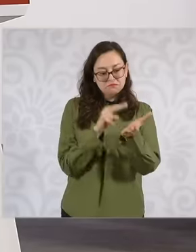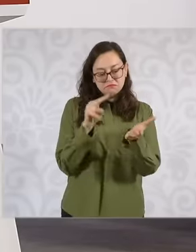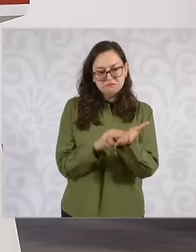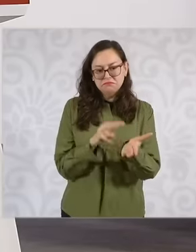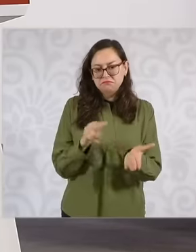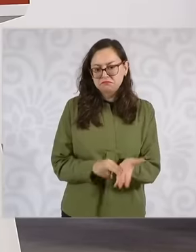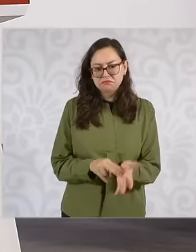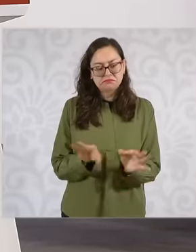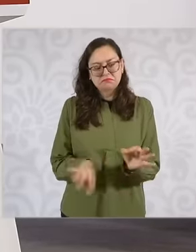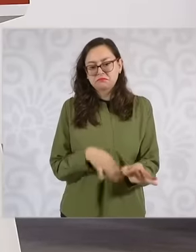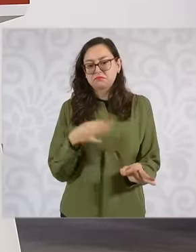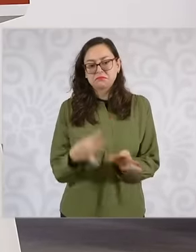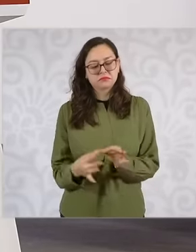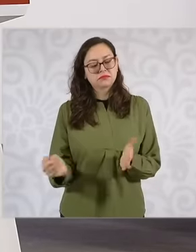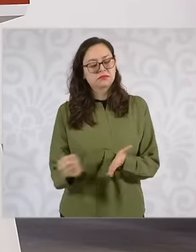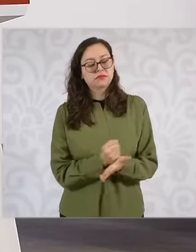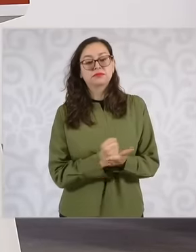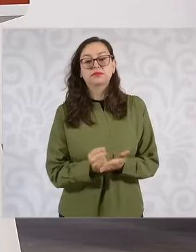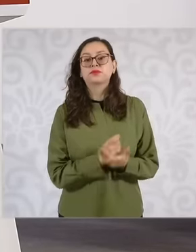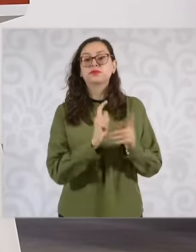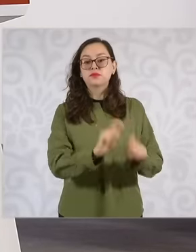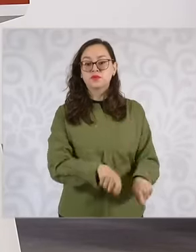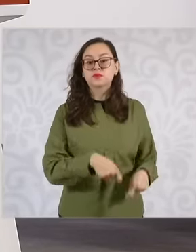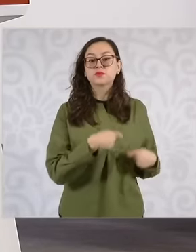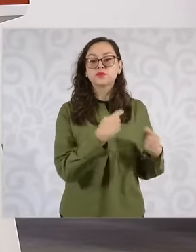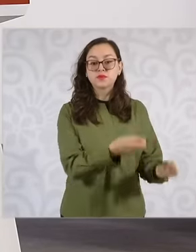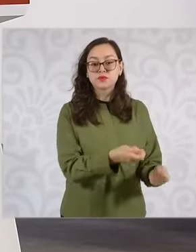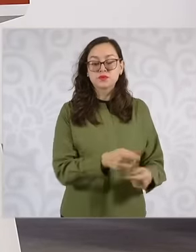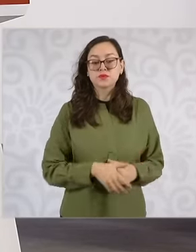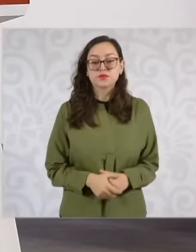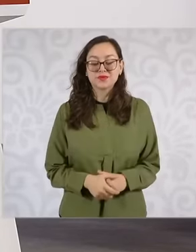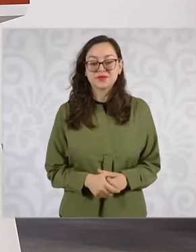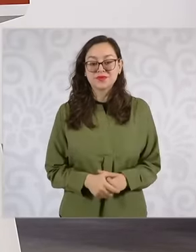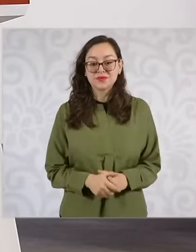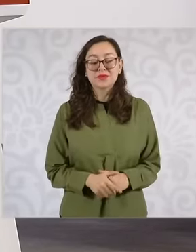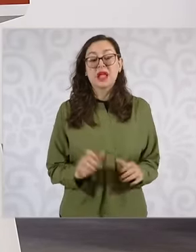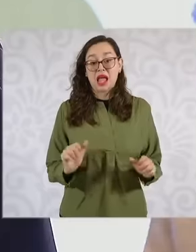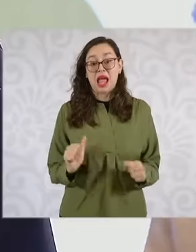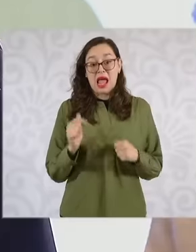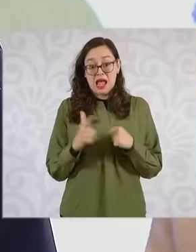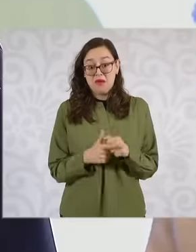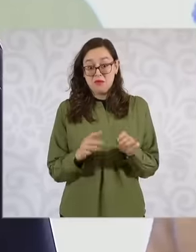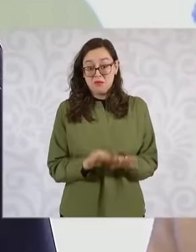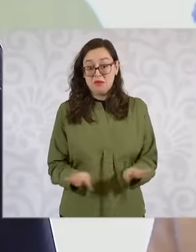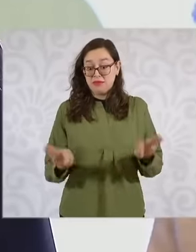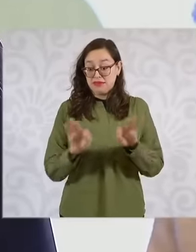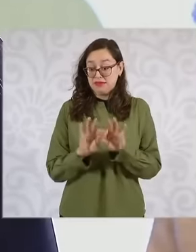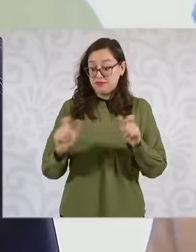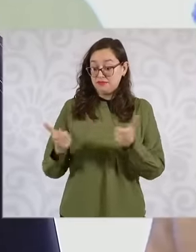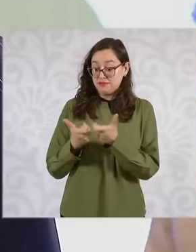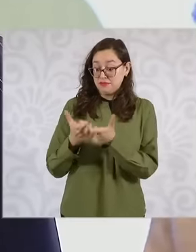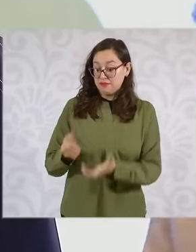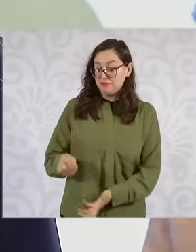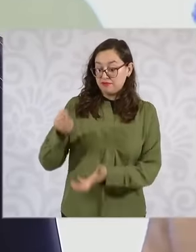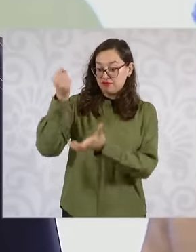important is that we will use the trust of this financial institution for well-being to receive the